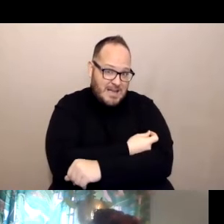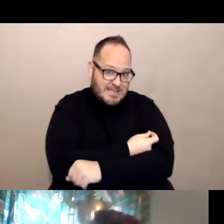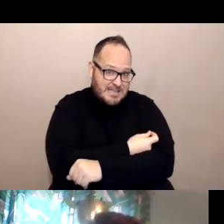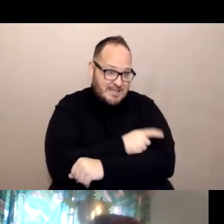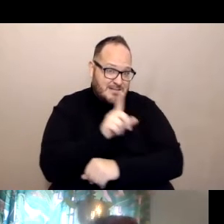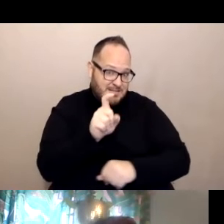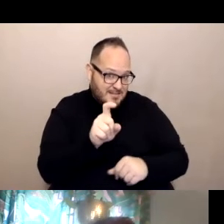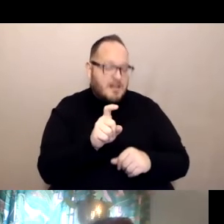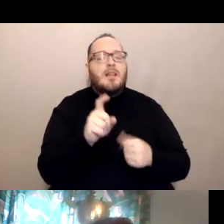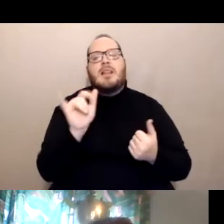do you have a...